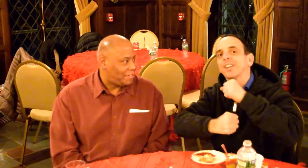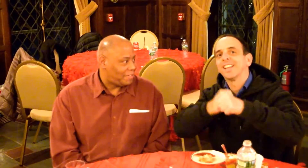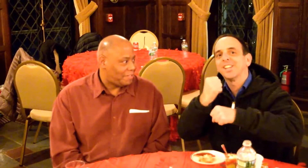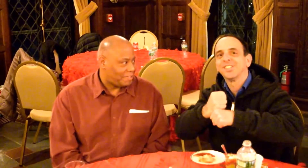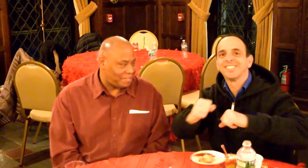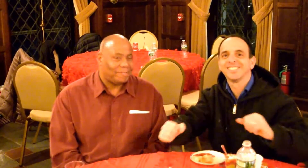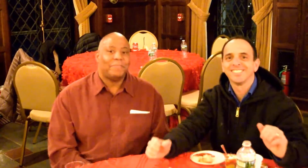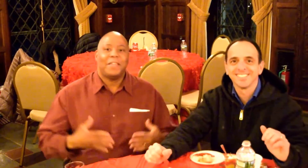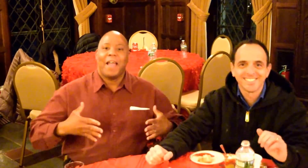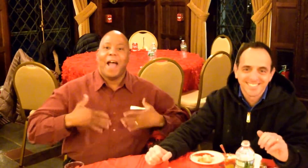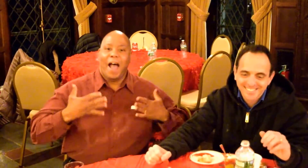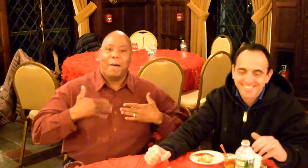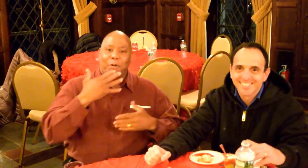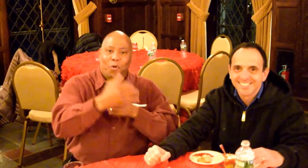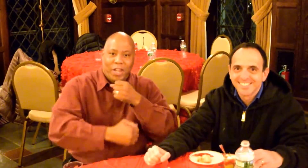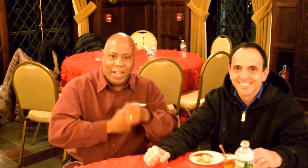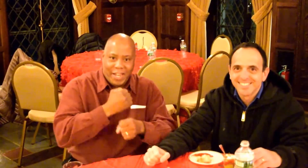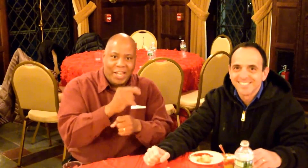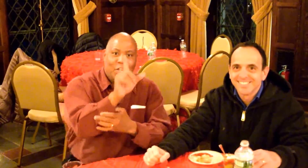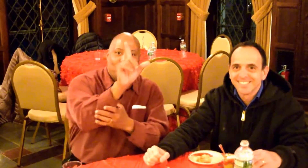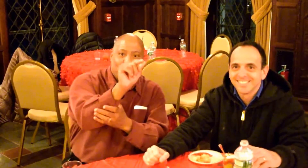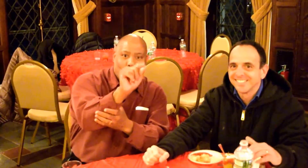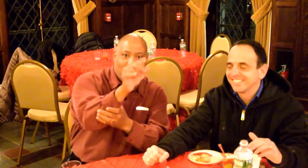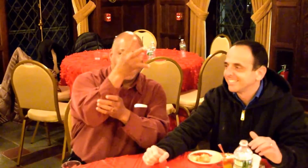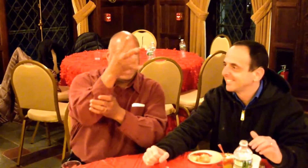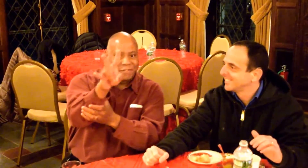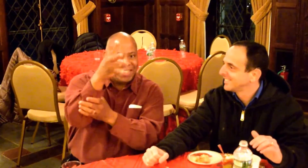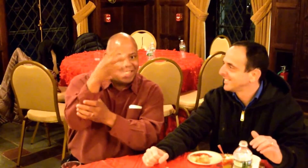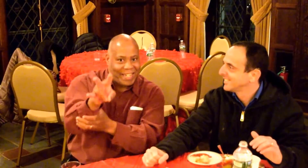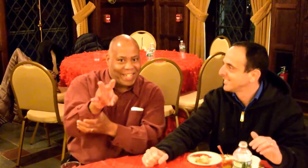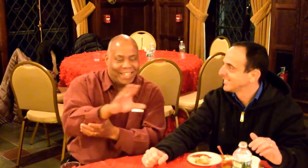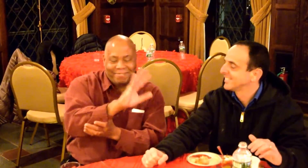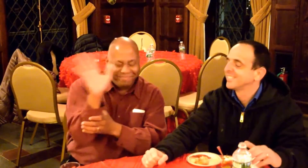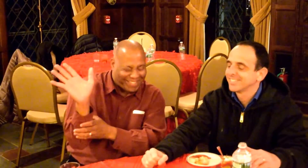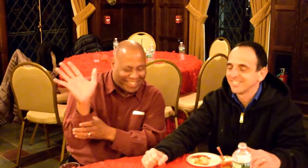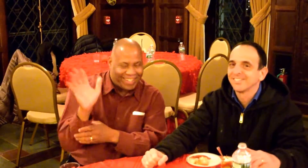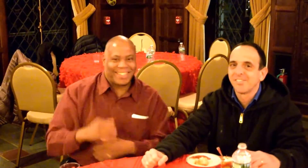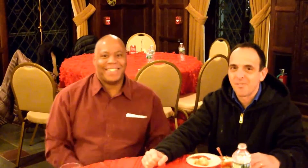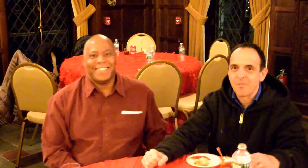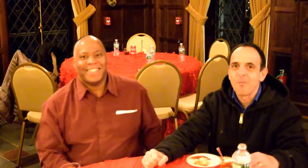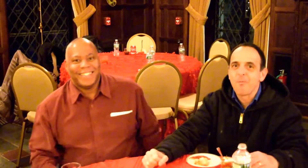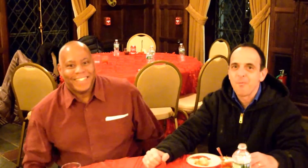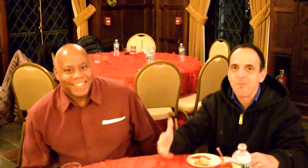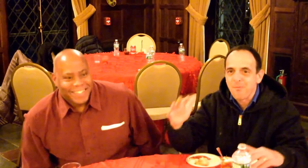Happy New Year - 2017! See ya!